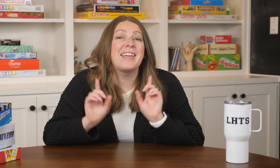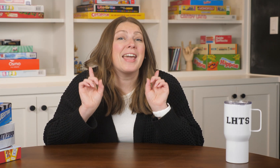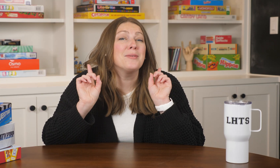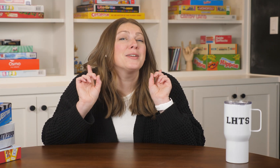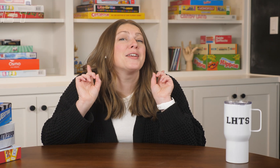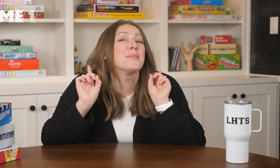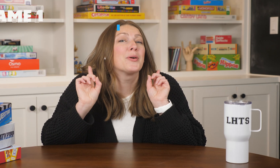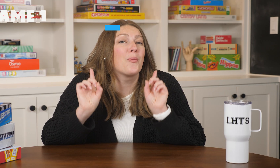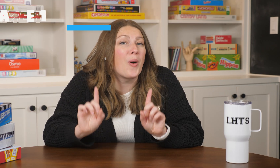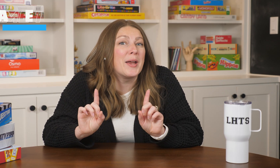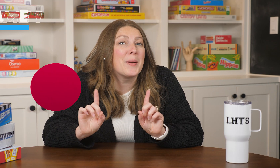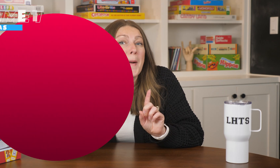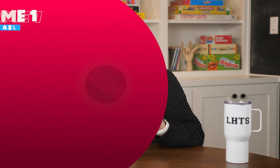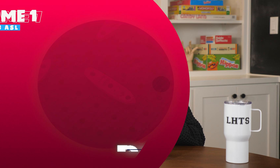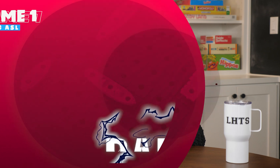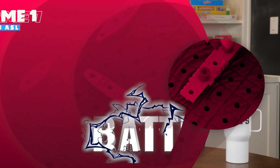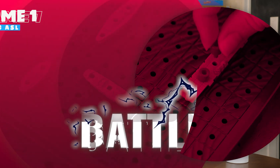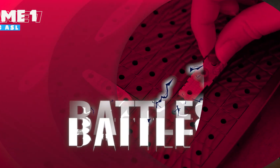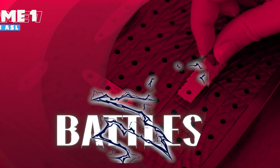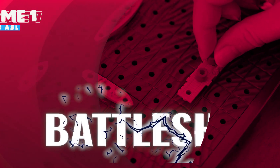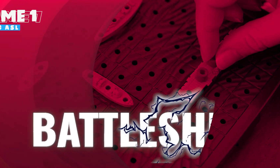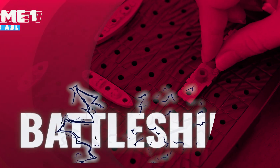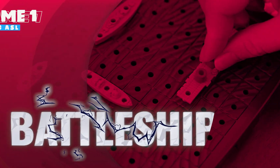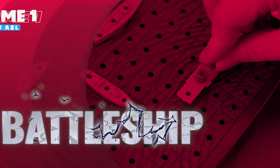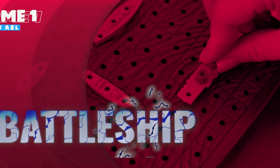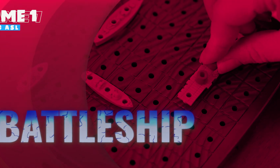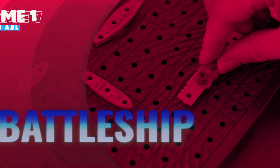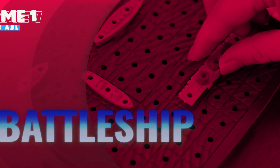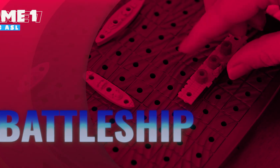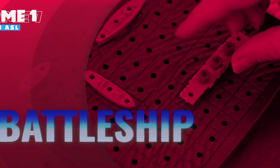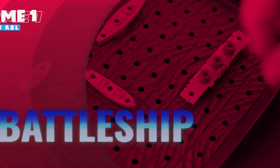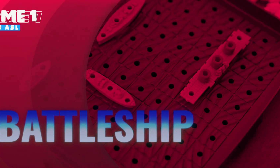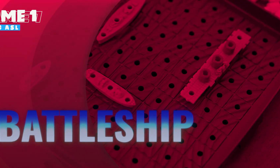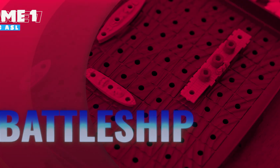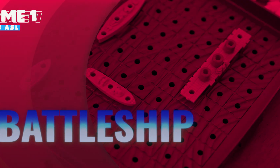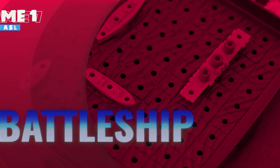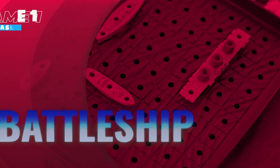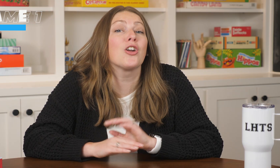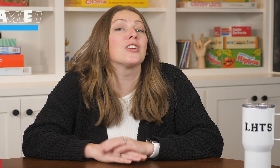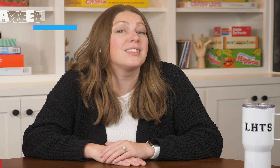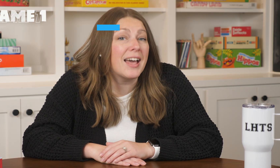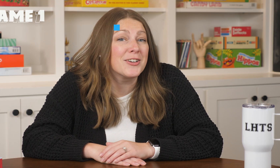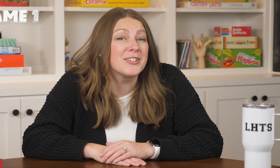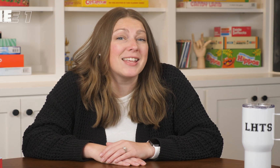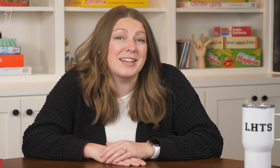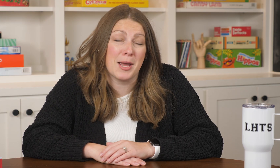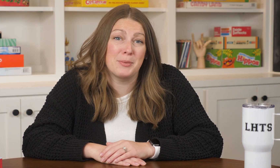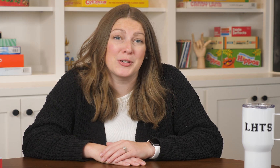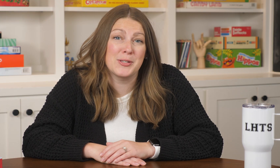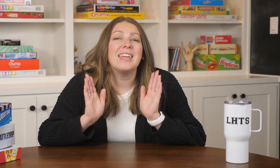Game number one Battleship. In Battleship we're focusing on our letters and numbers.